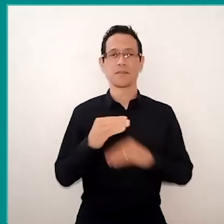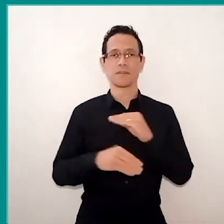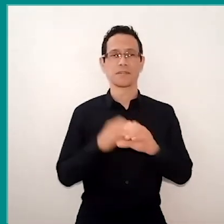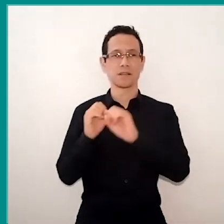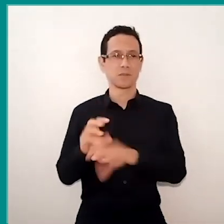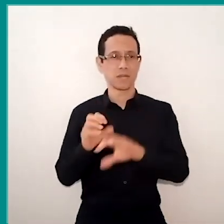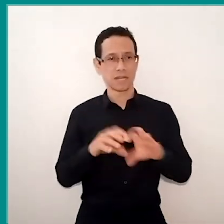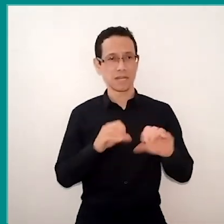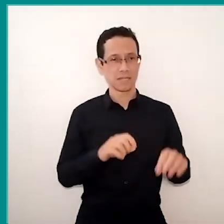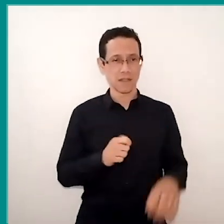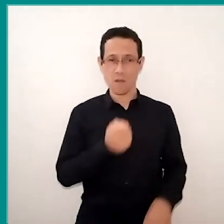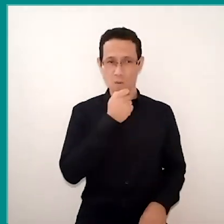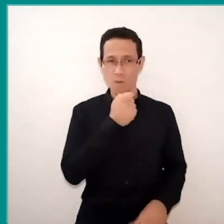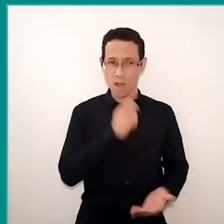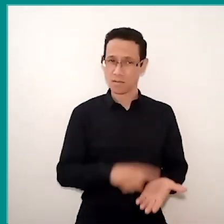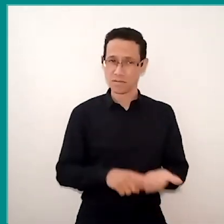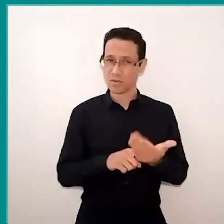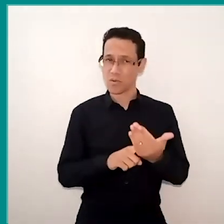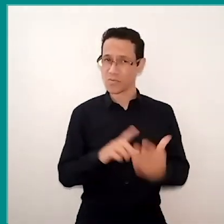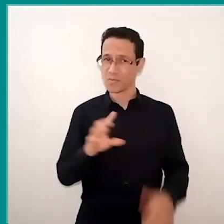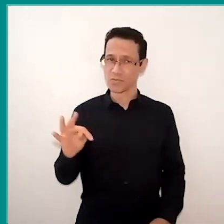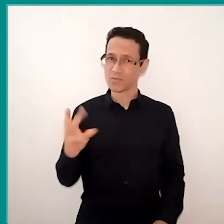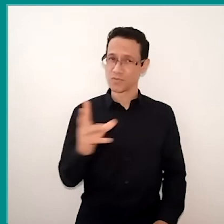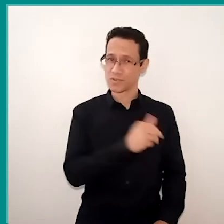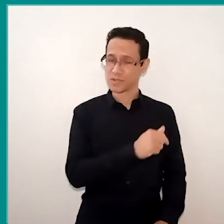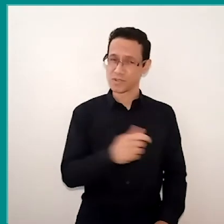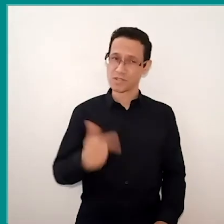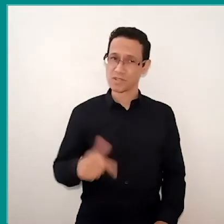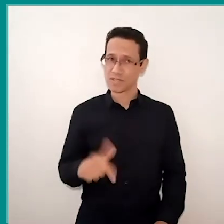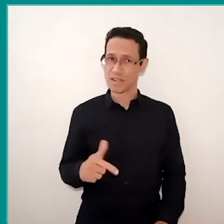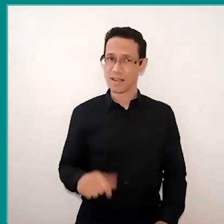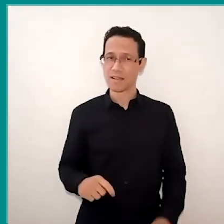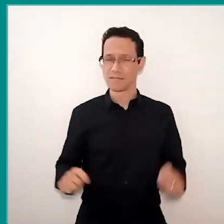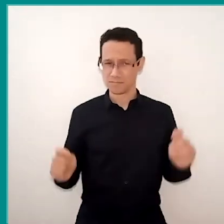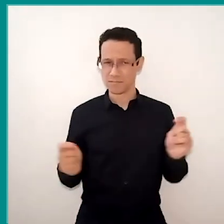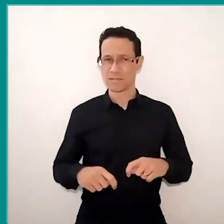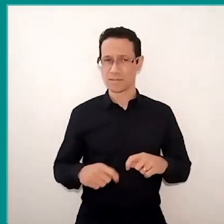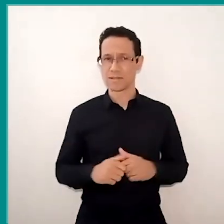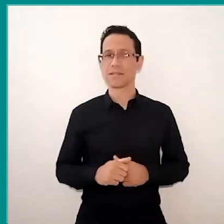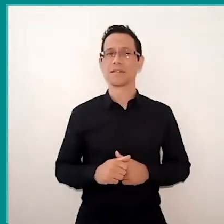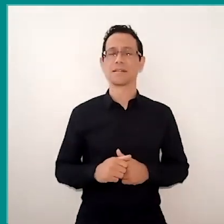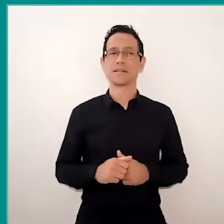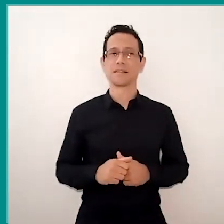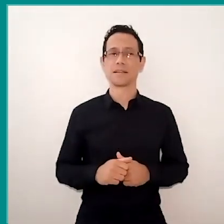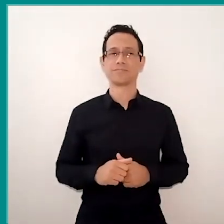without giving full access to everyone to this technology? The answer is no.